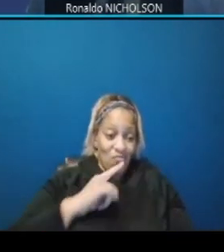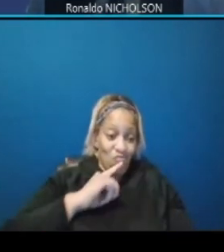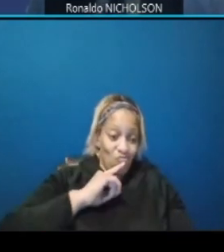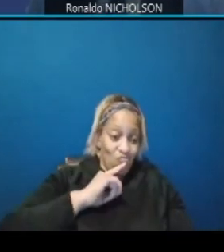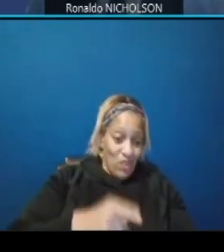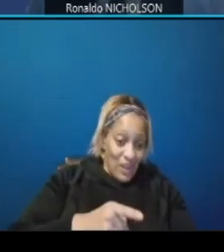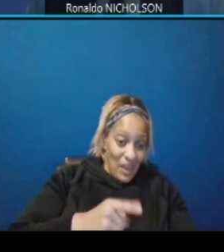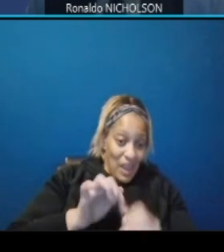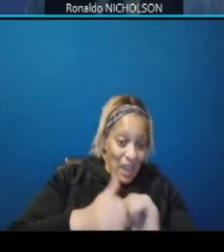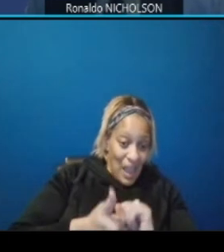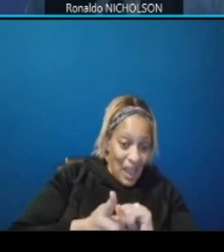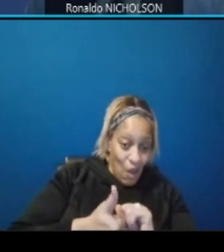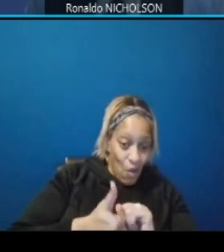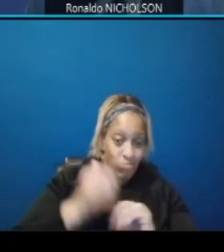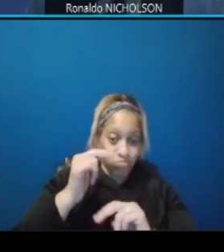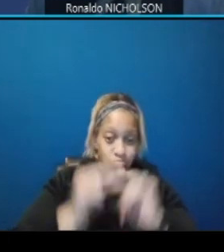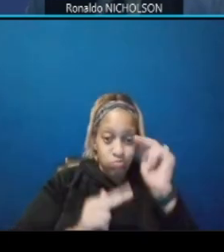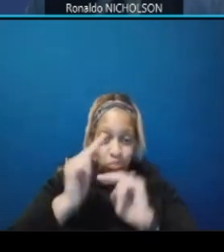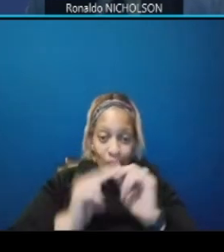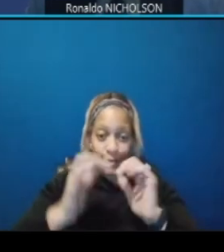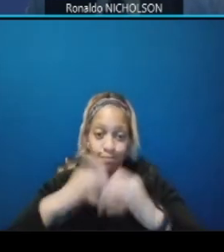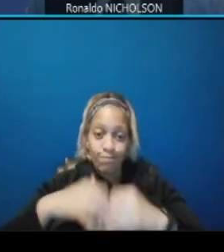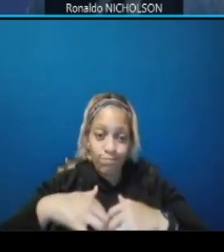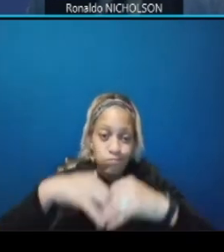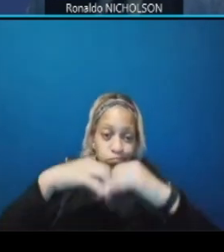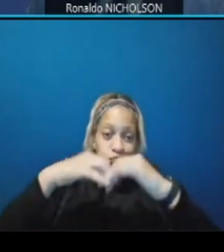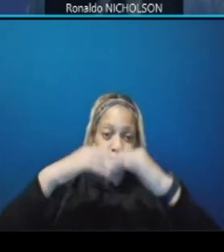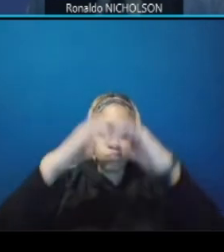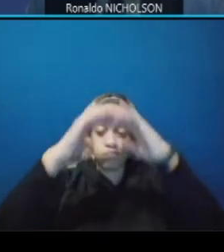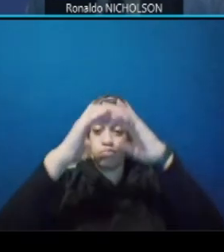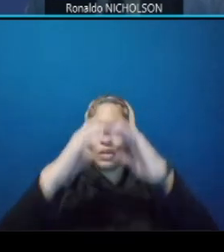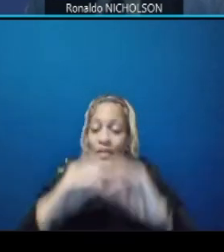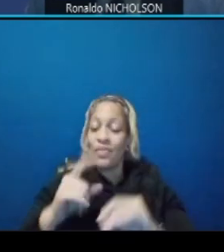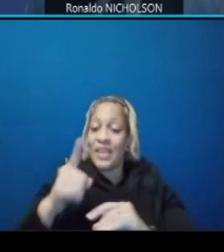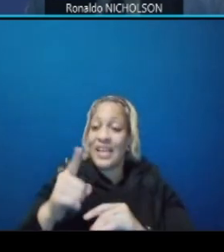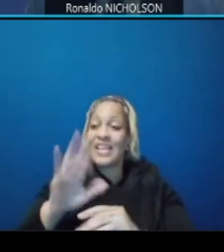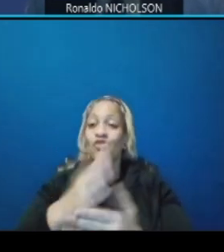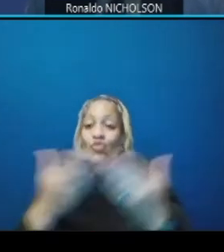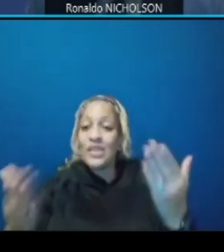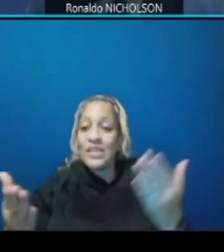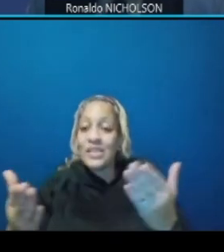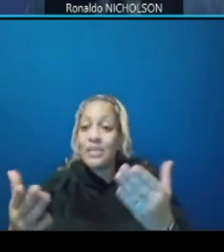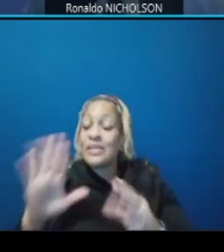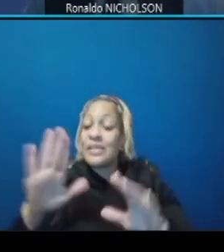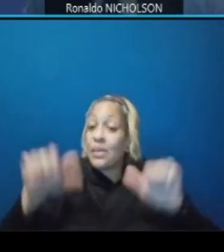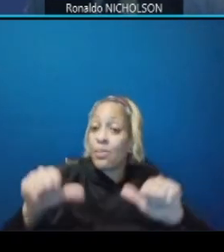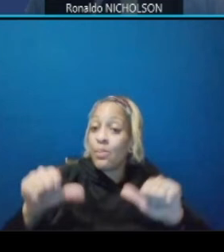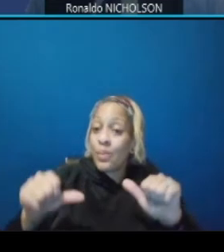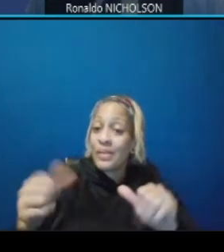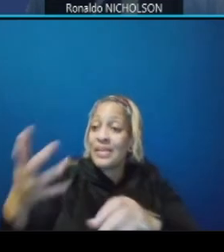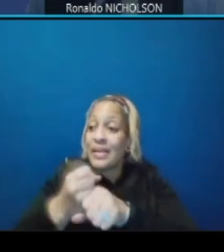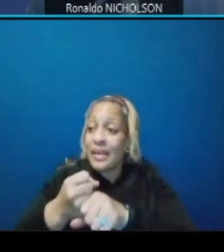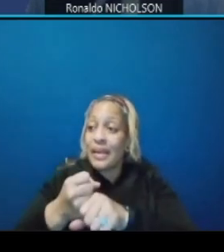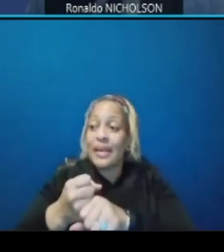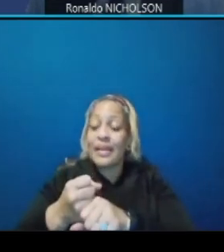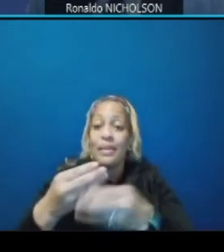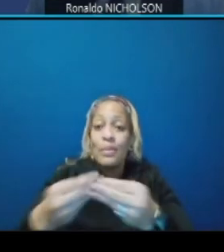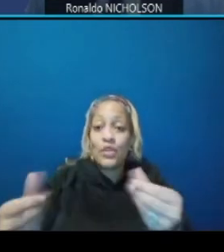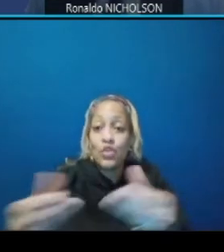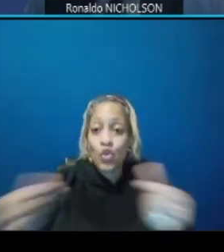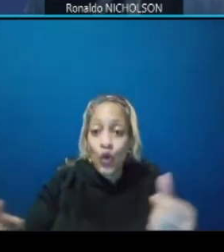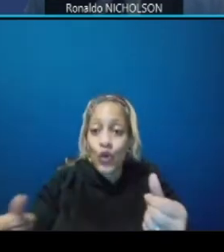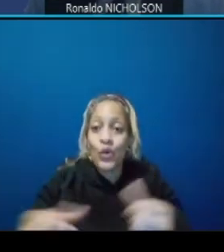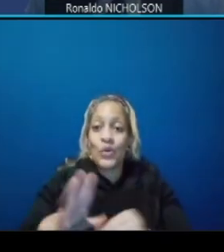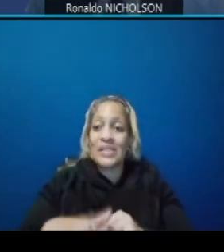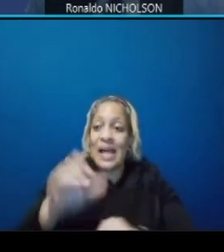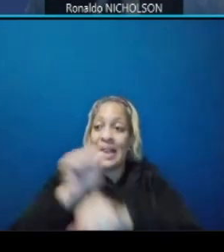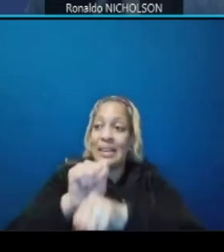will be dependent on his resources his ability to get materials labor and again most importantly